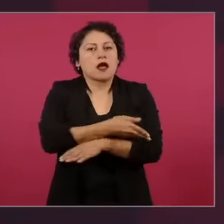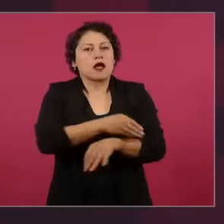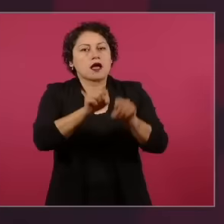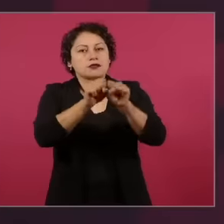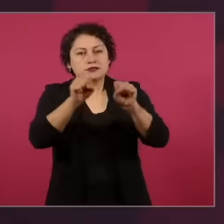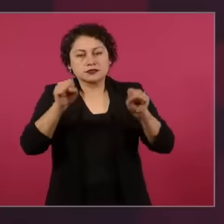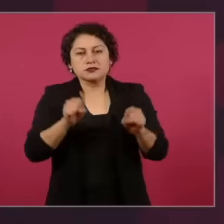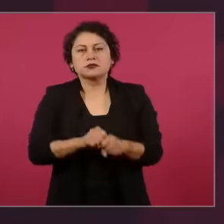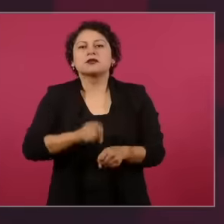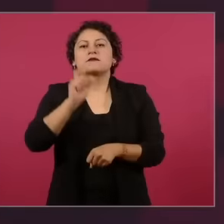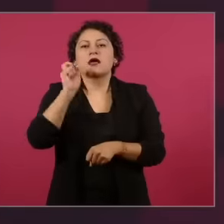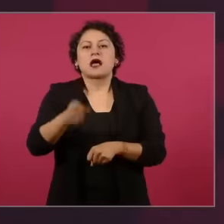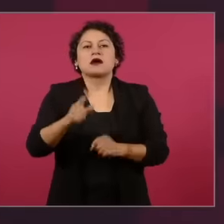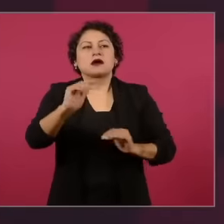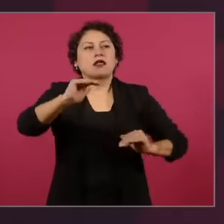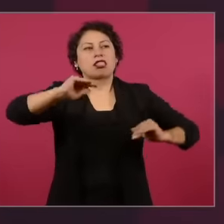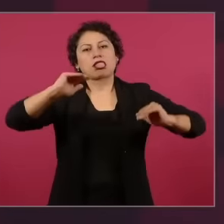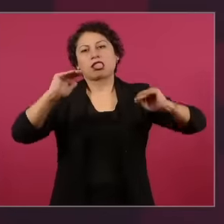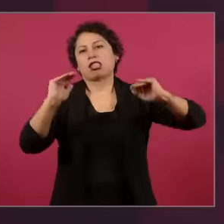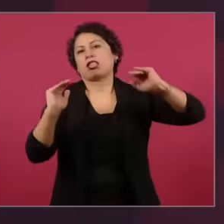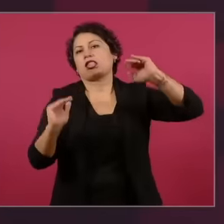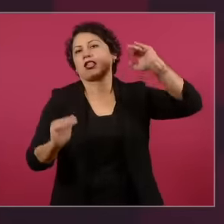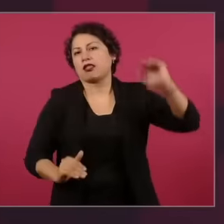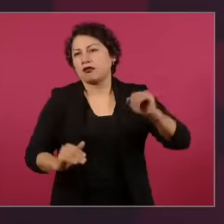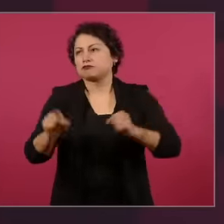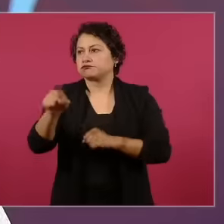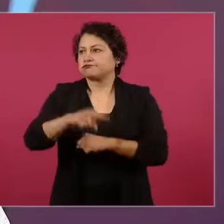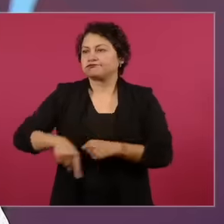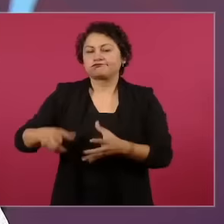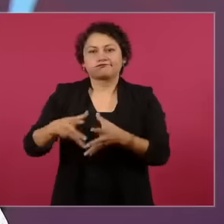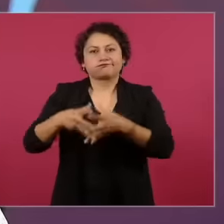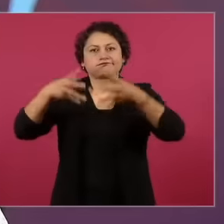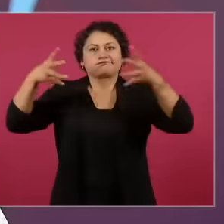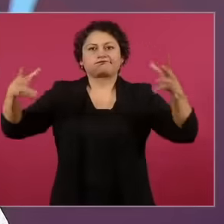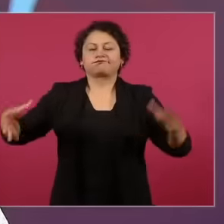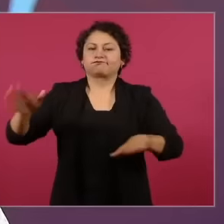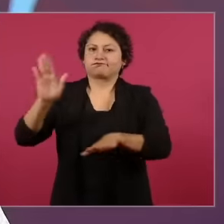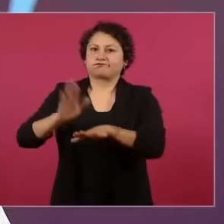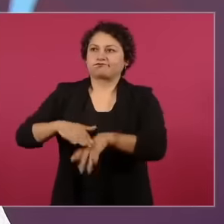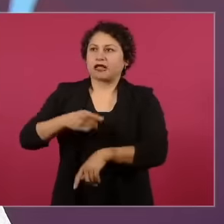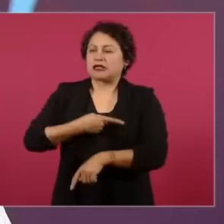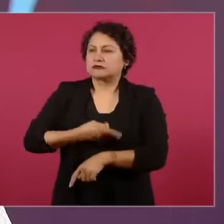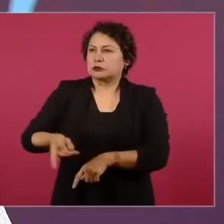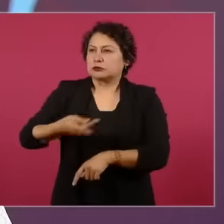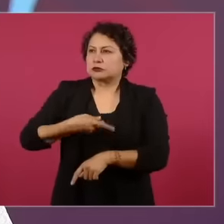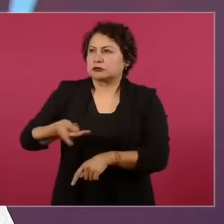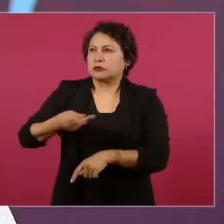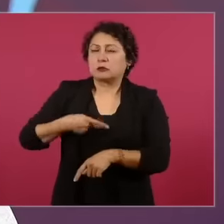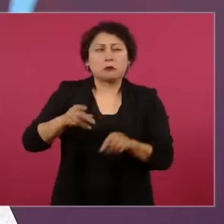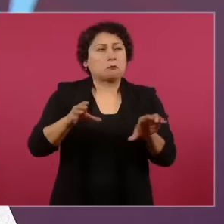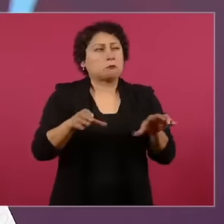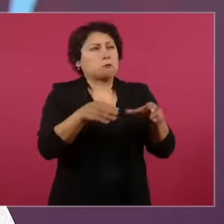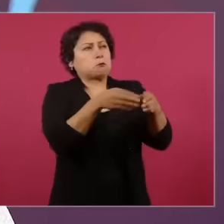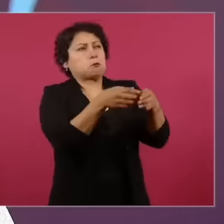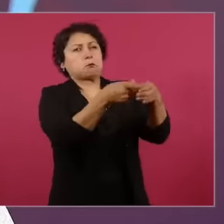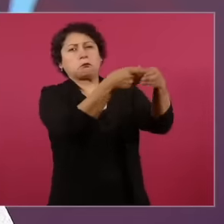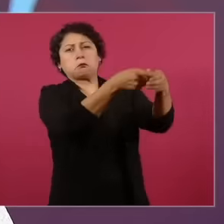generating hordes of Miserables and just a handful of super-rich exploiters of